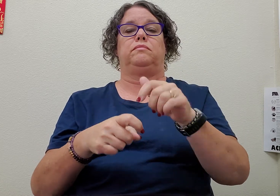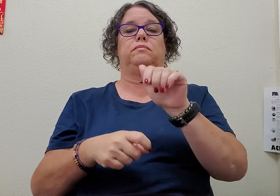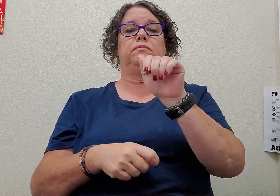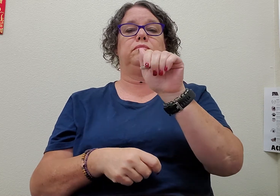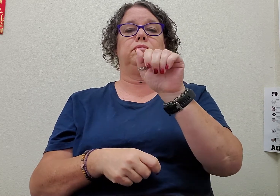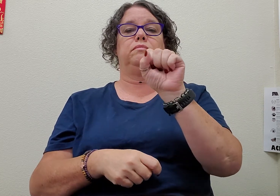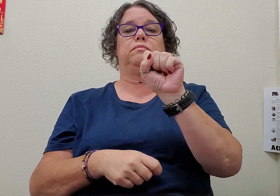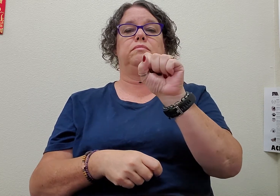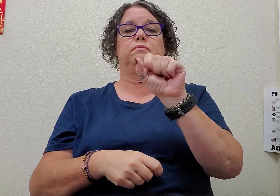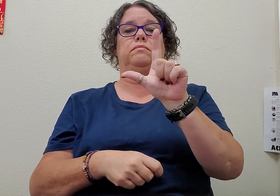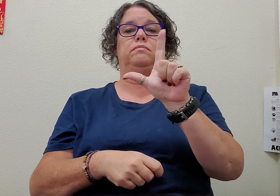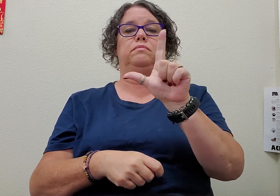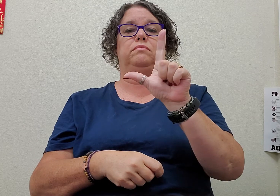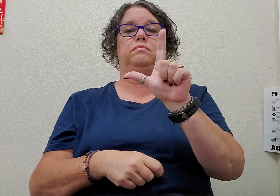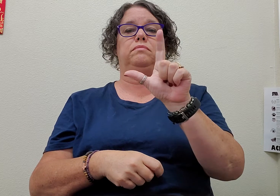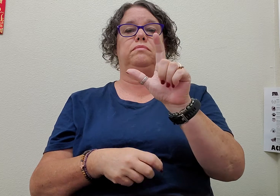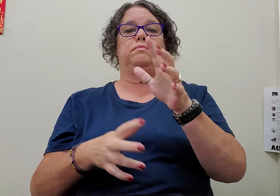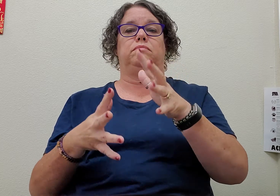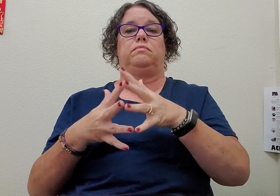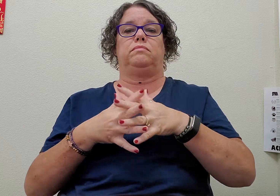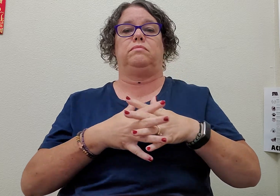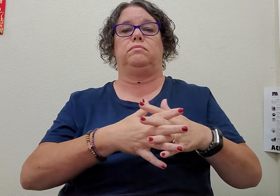ASL American Sign Language